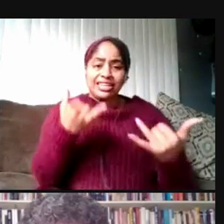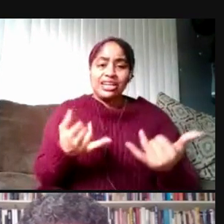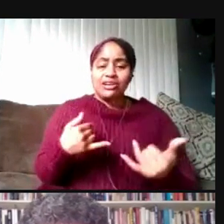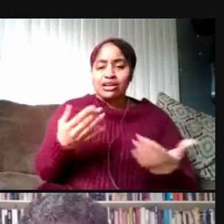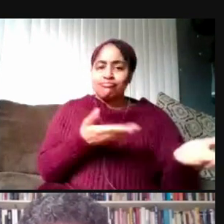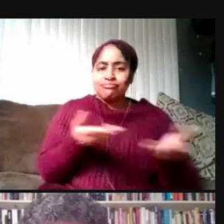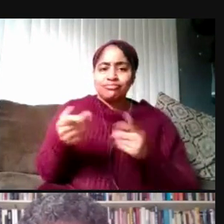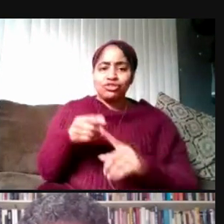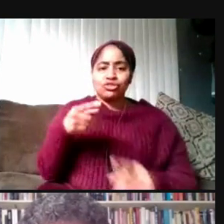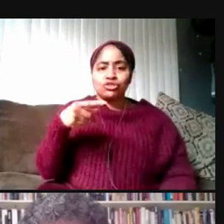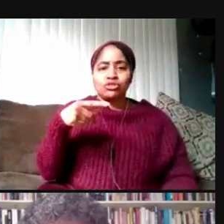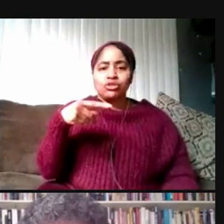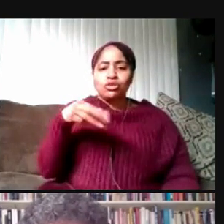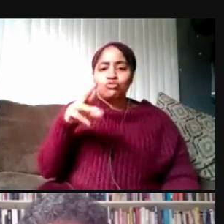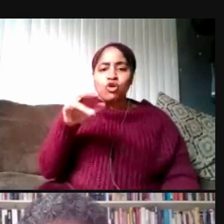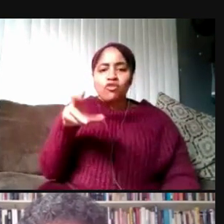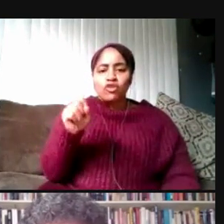for an update on campus summer programs.